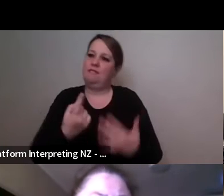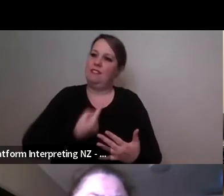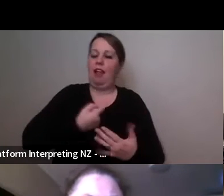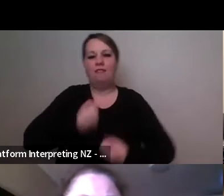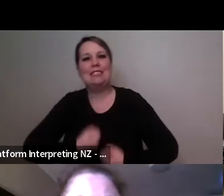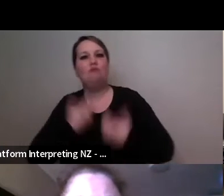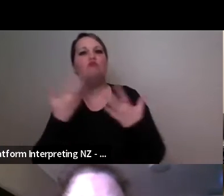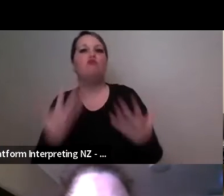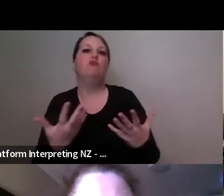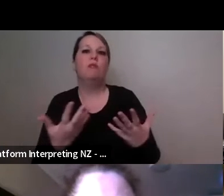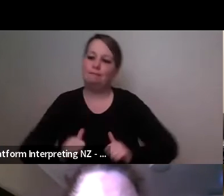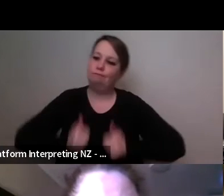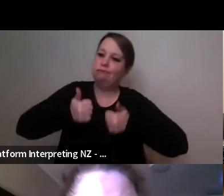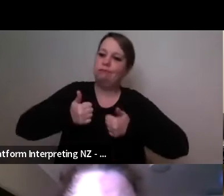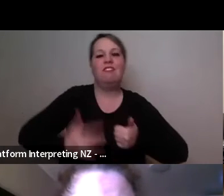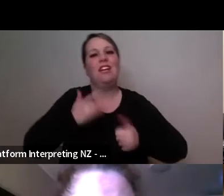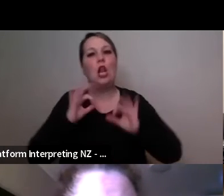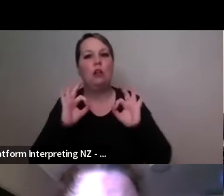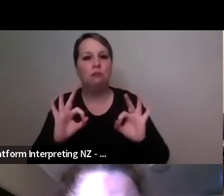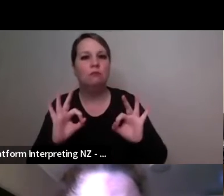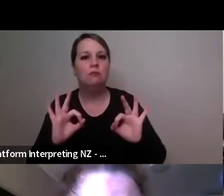Marc You know what I love